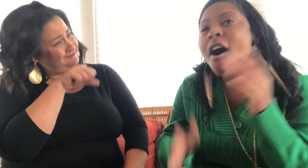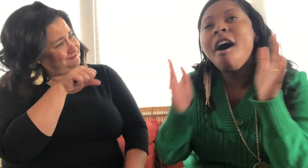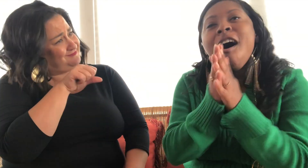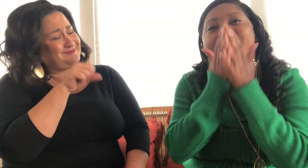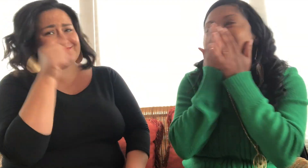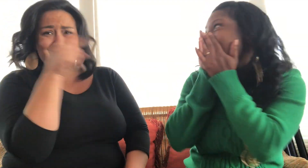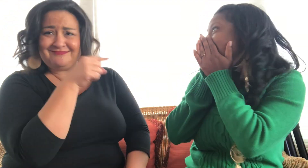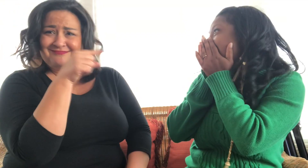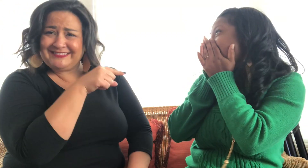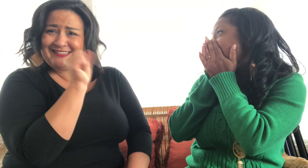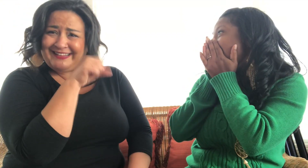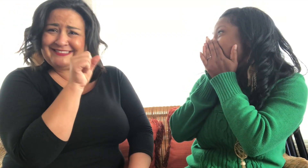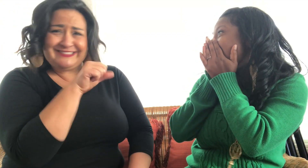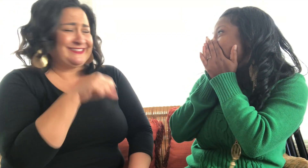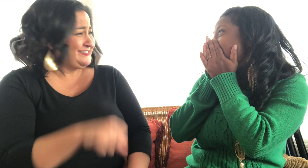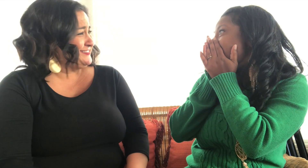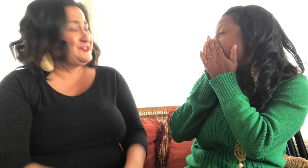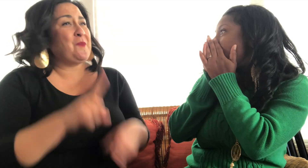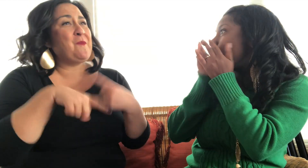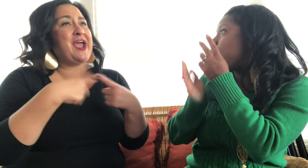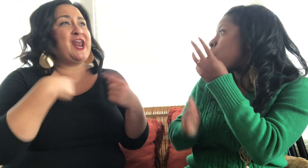What?